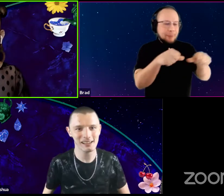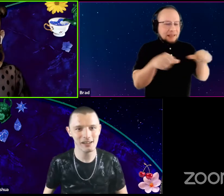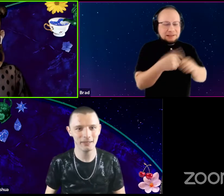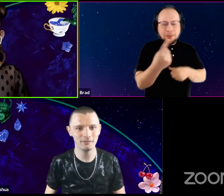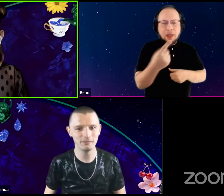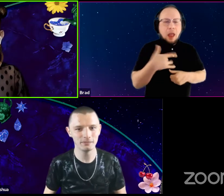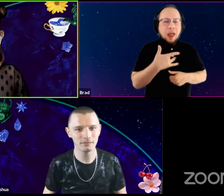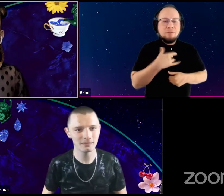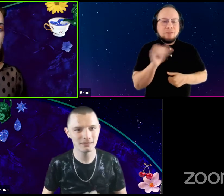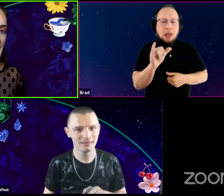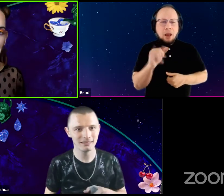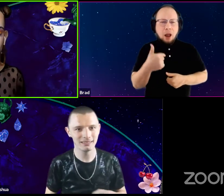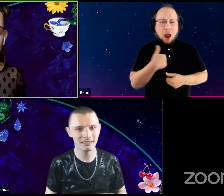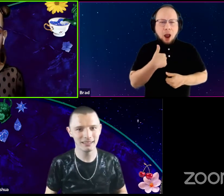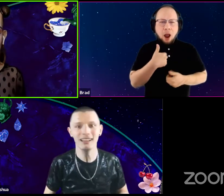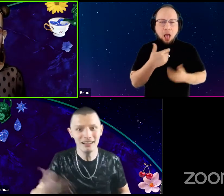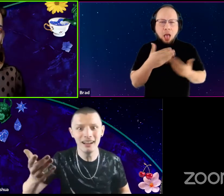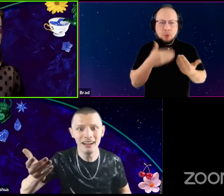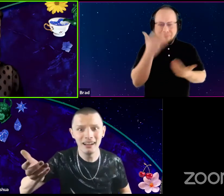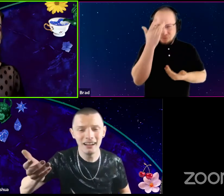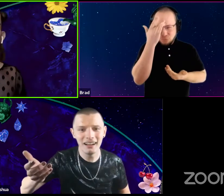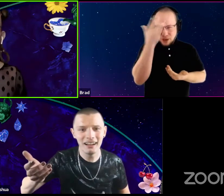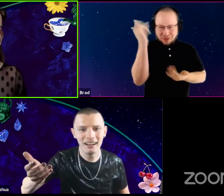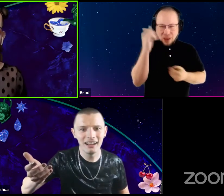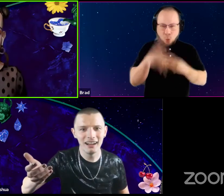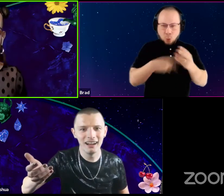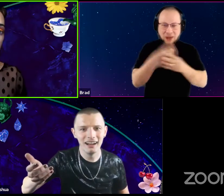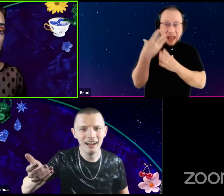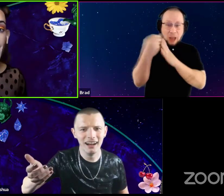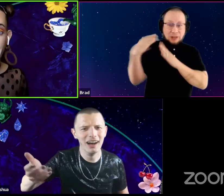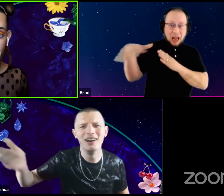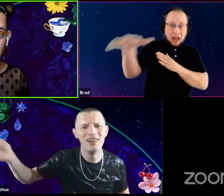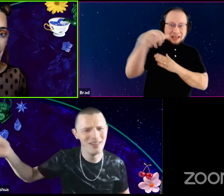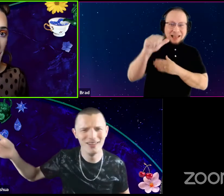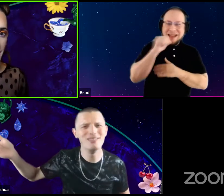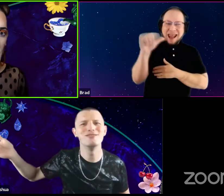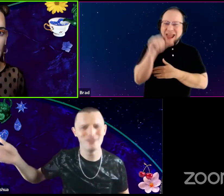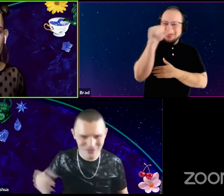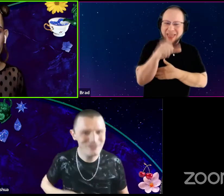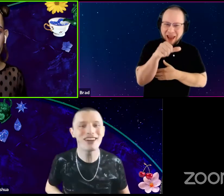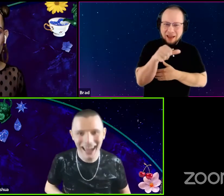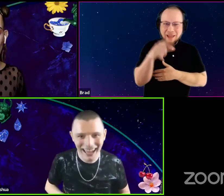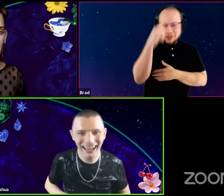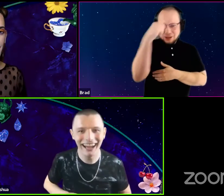I almost forget that the world outside is not like that because we're just. Right